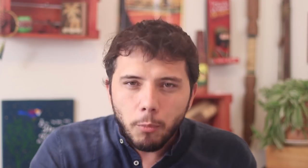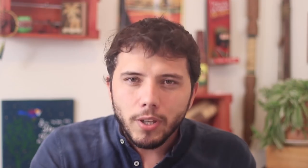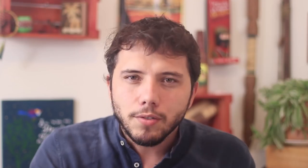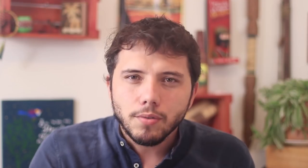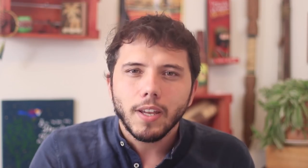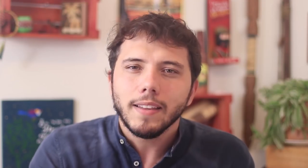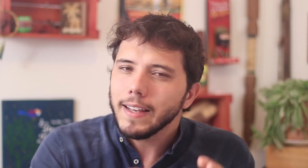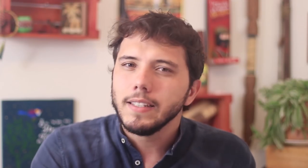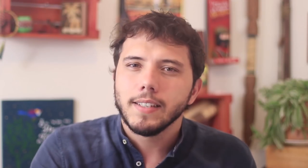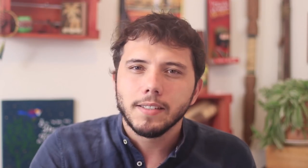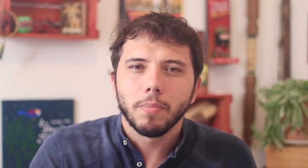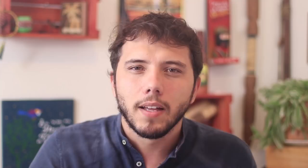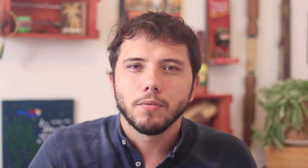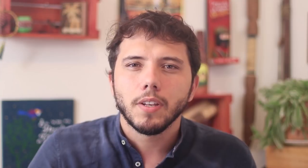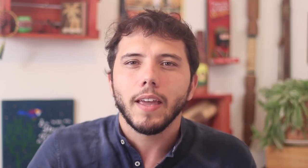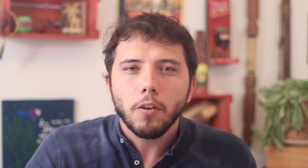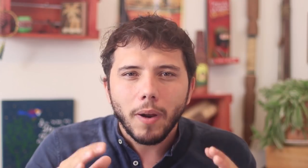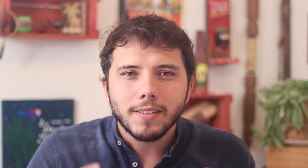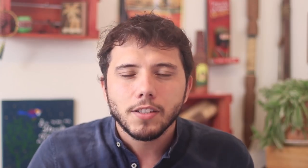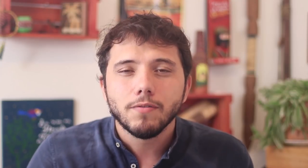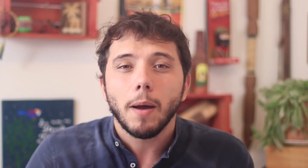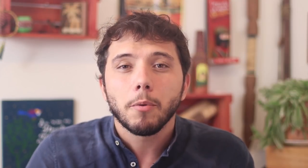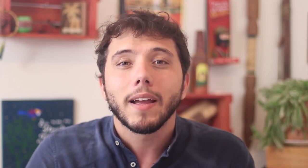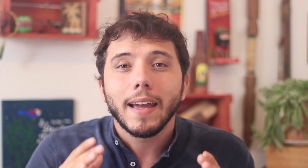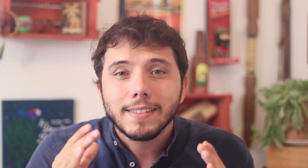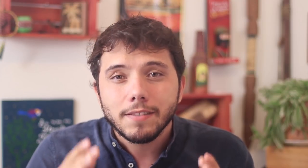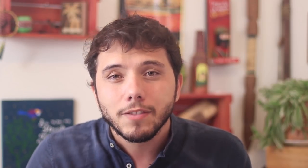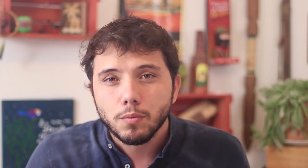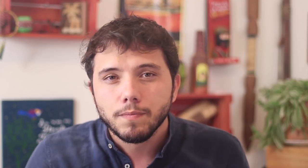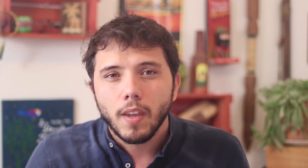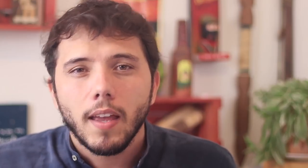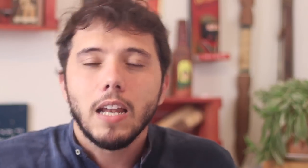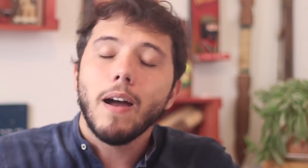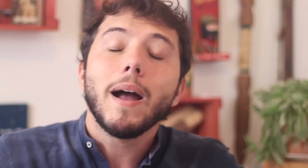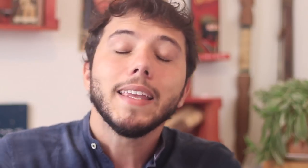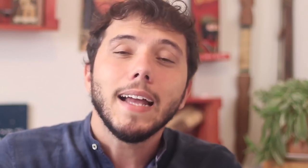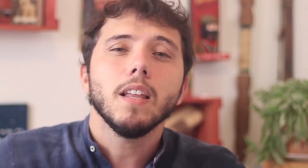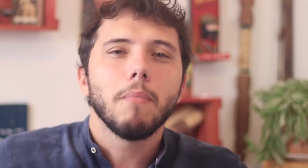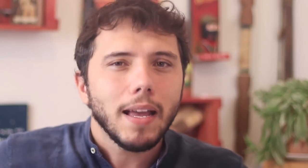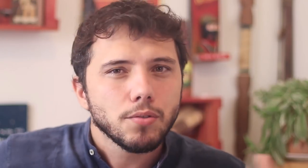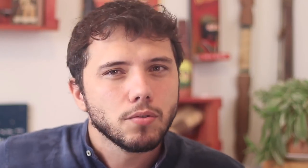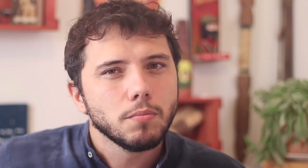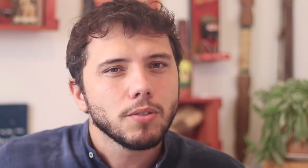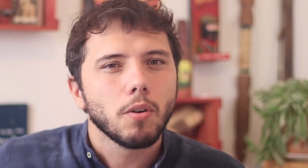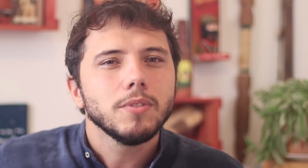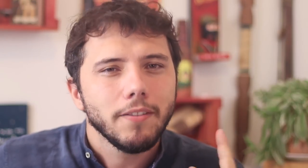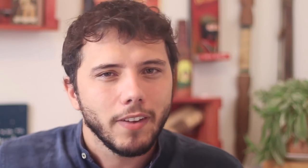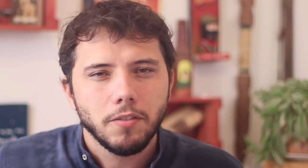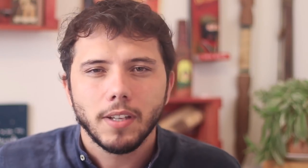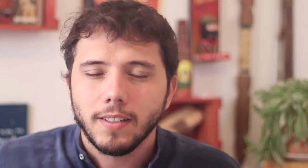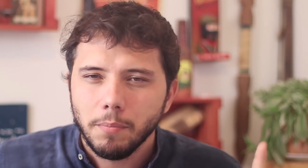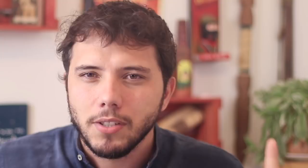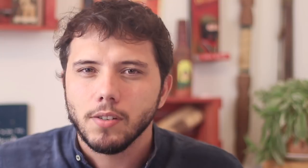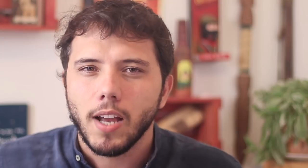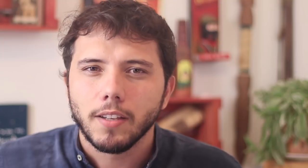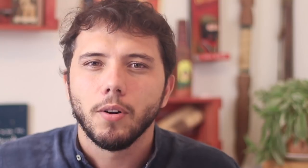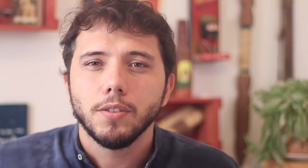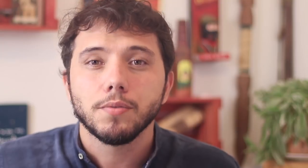And because of this he is enacting this plan that wants to lead Brazil into a civil war He will disguise the numbers even more like he has done to prevent diagnosis.